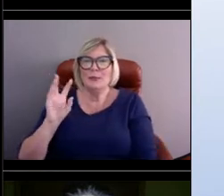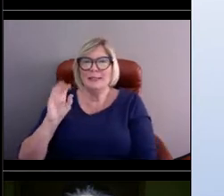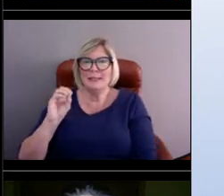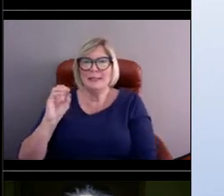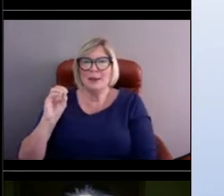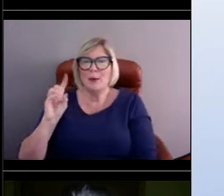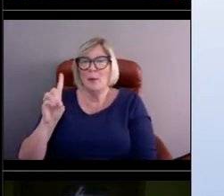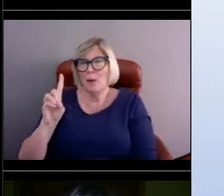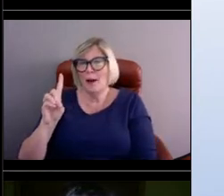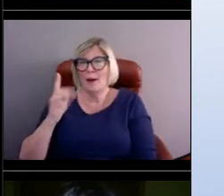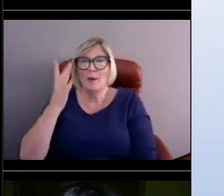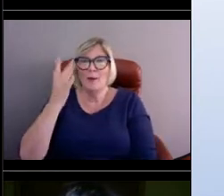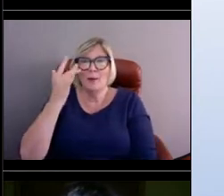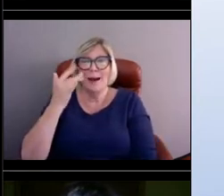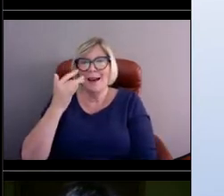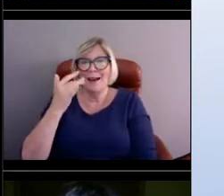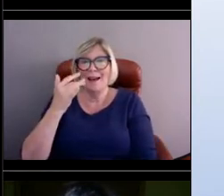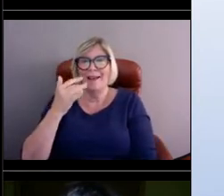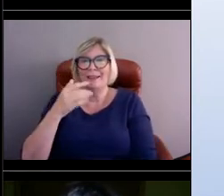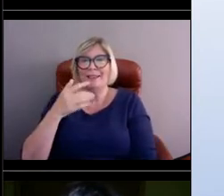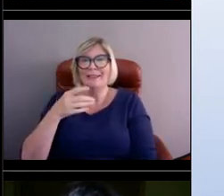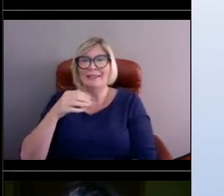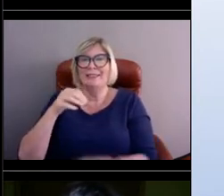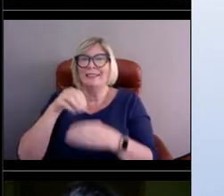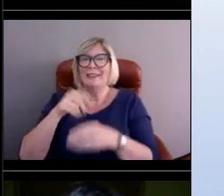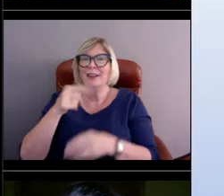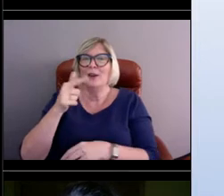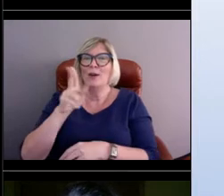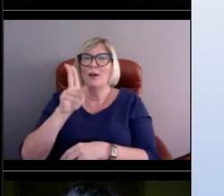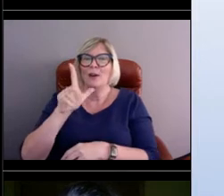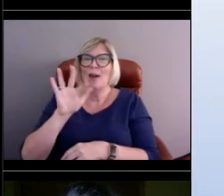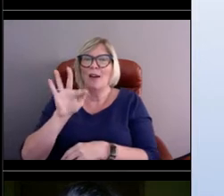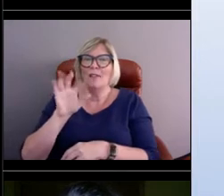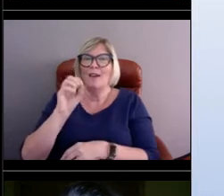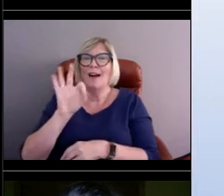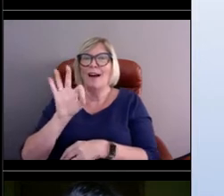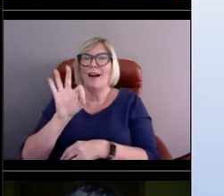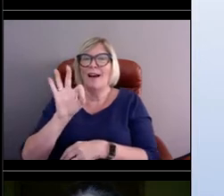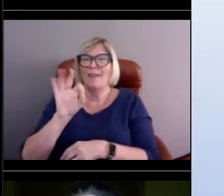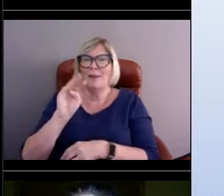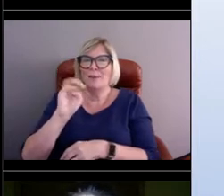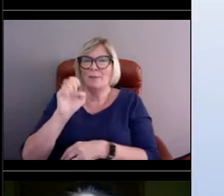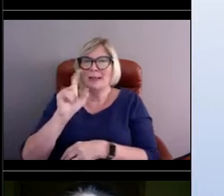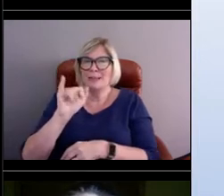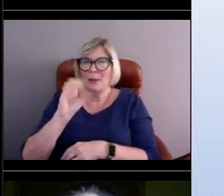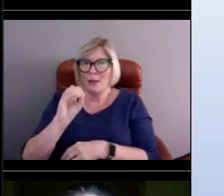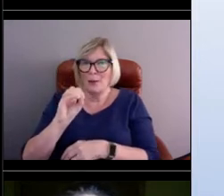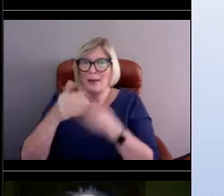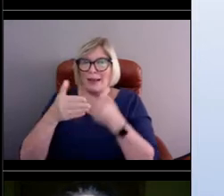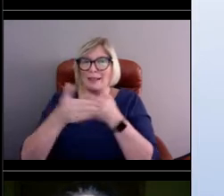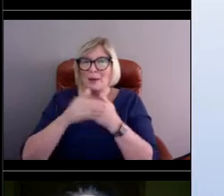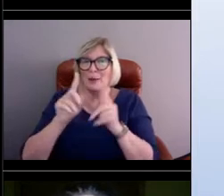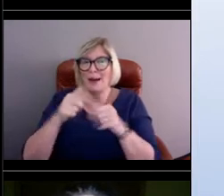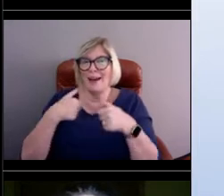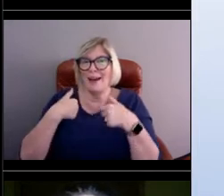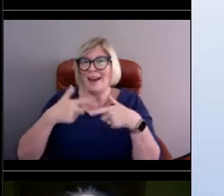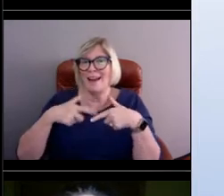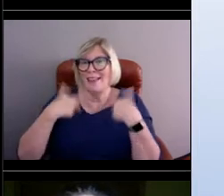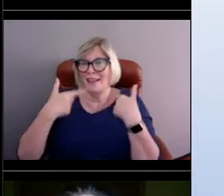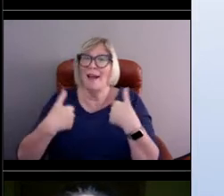because it is located in the Gulf of Mexico near where I live, and I have a boat. So I like to look at that buoy